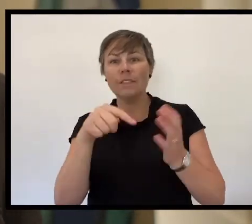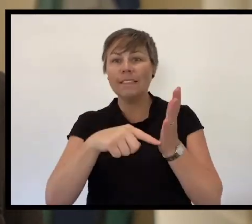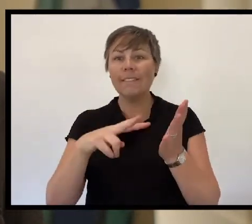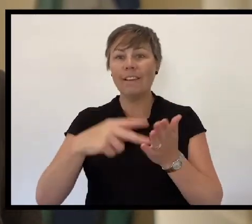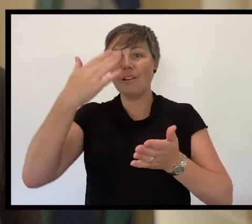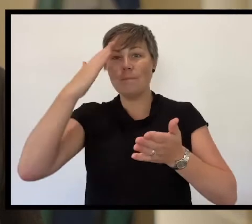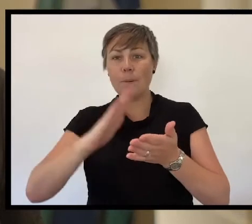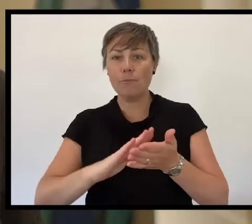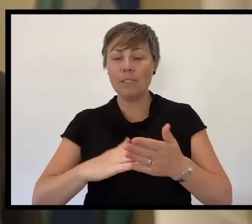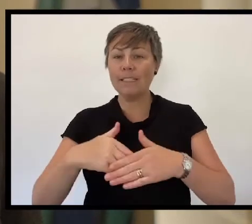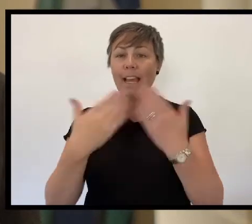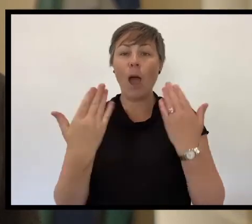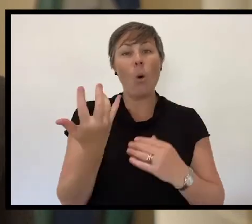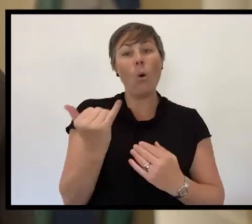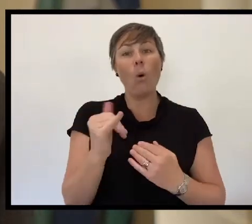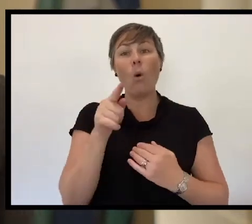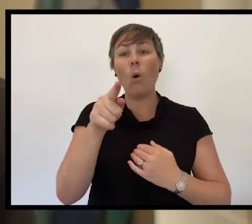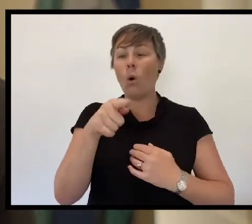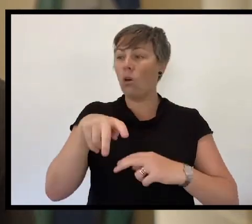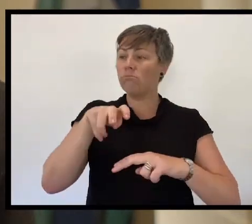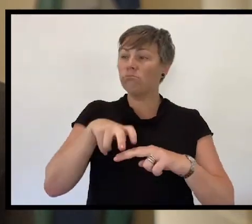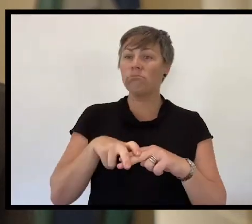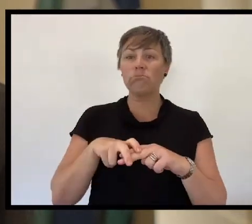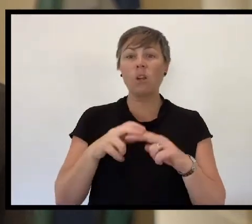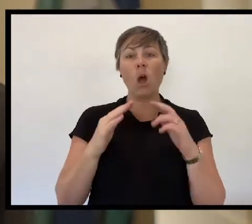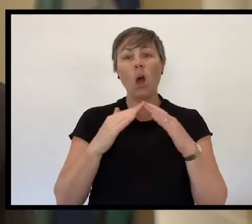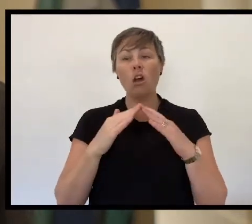Or simply in the private contemplation of our thoughts.